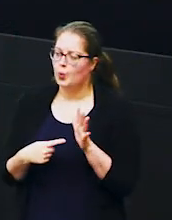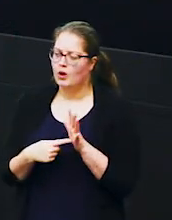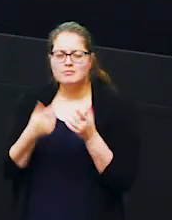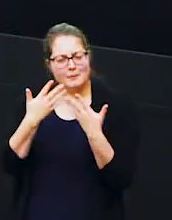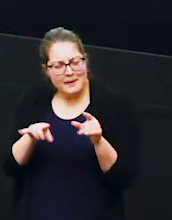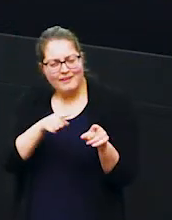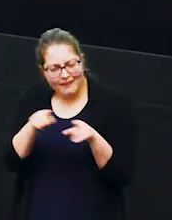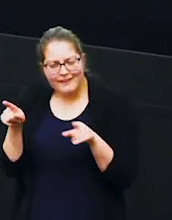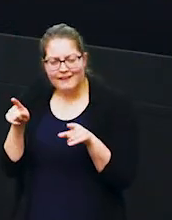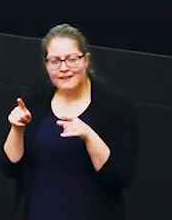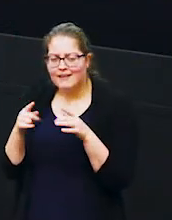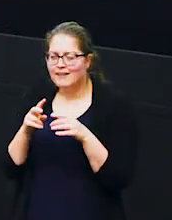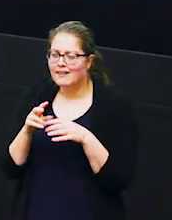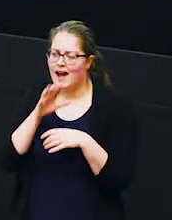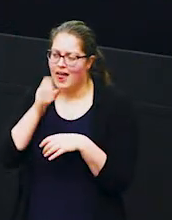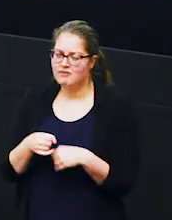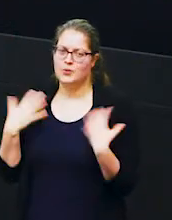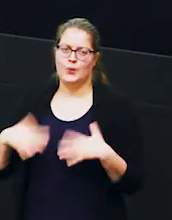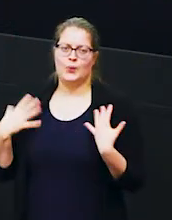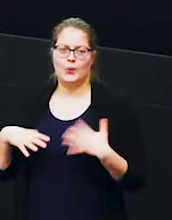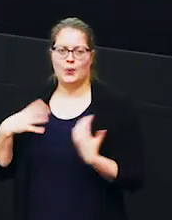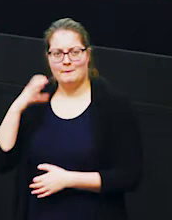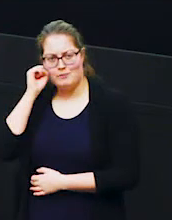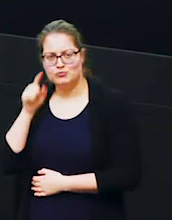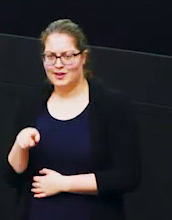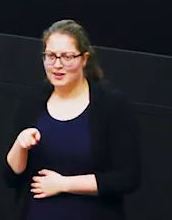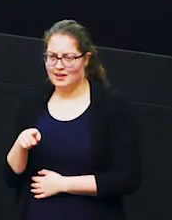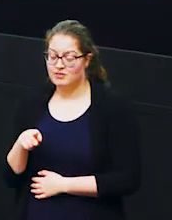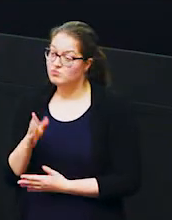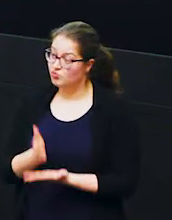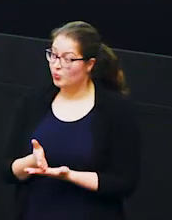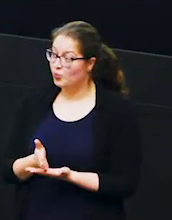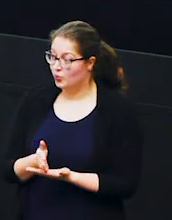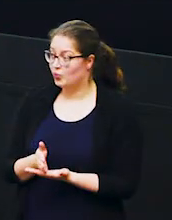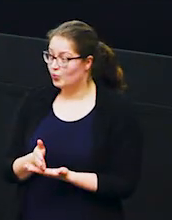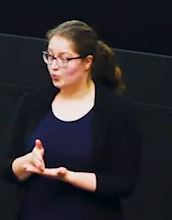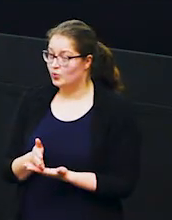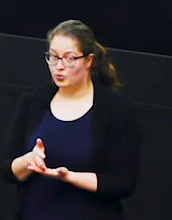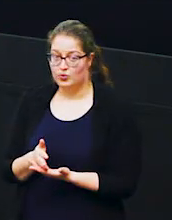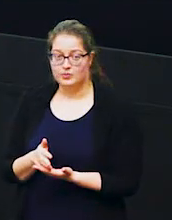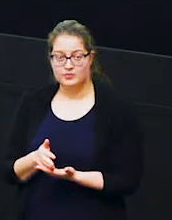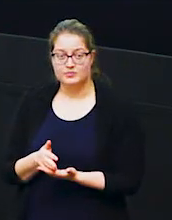that elephants have got an incredible memory and that's true and at this time of year when food is